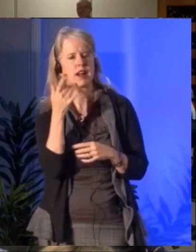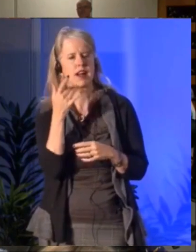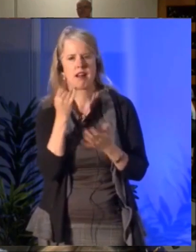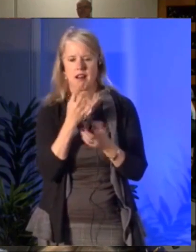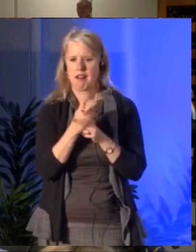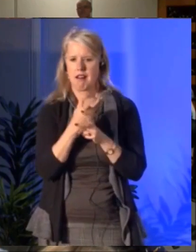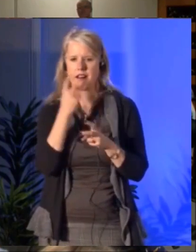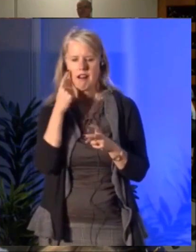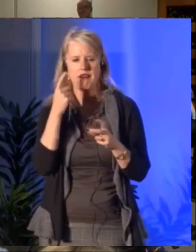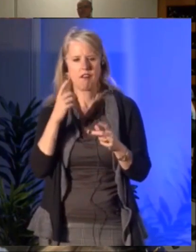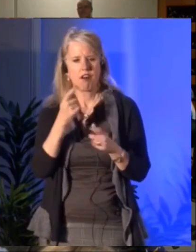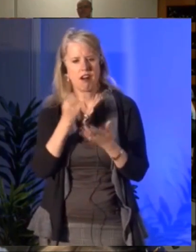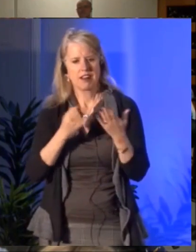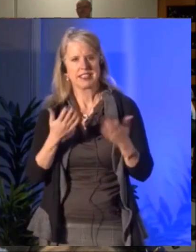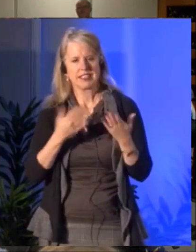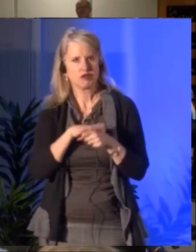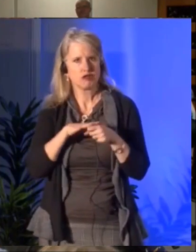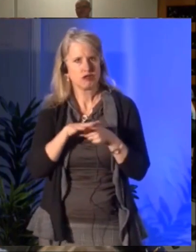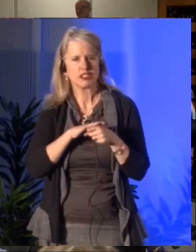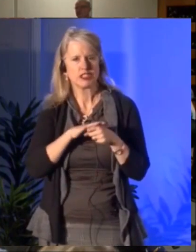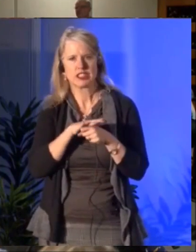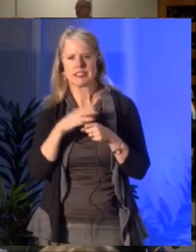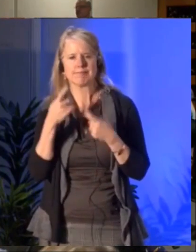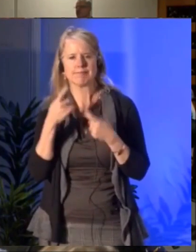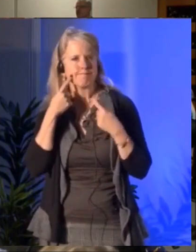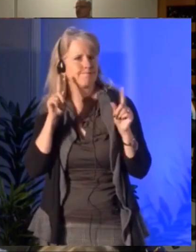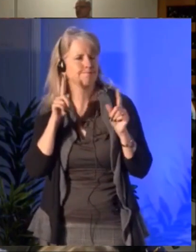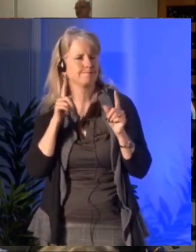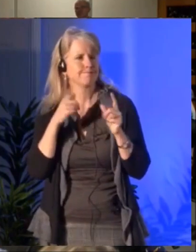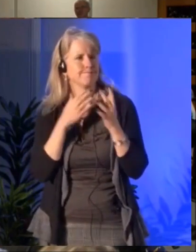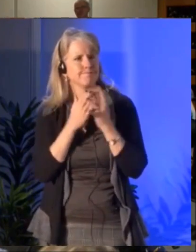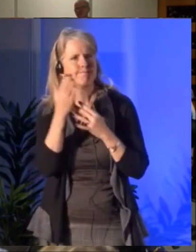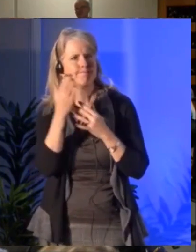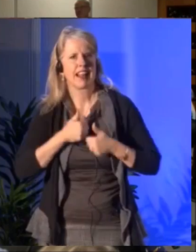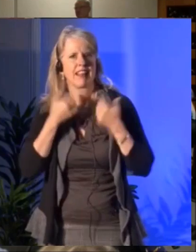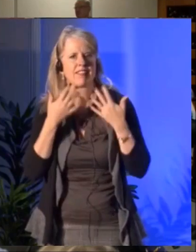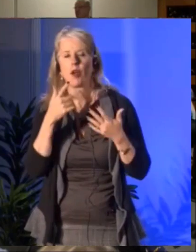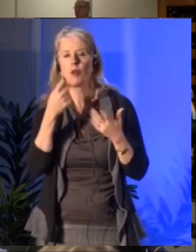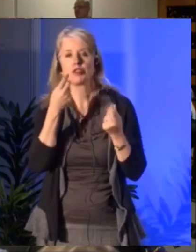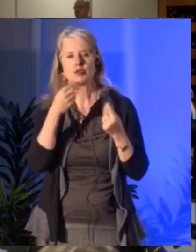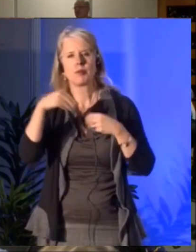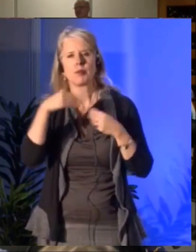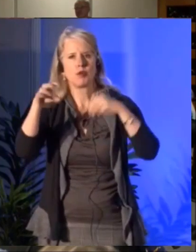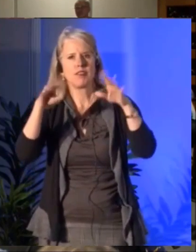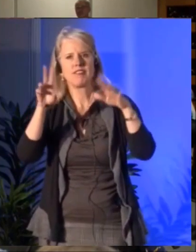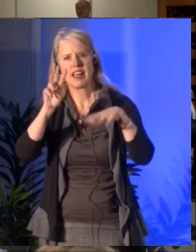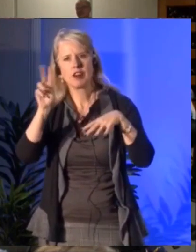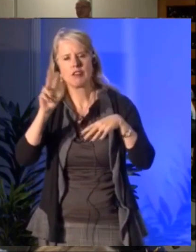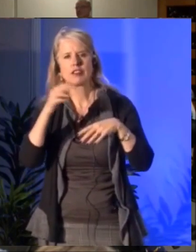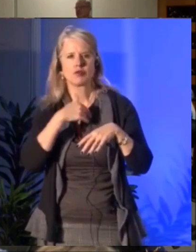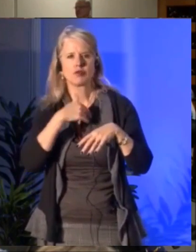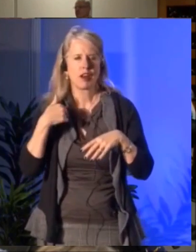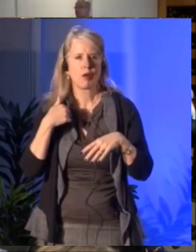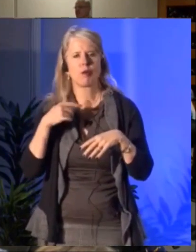who are not [french language] Vancouver, Montreal, Toronto, they are not funded anywhere on the level per capita basis, equity.